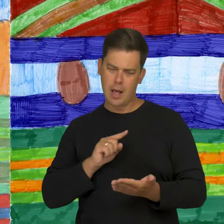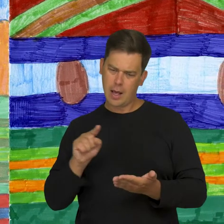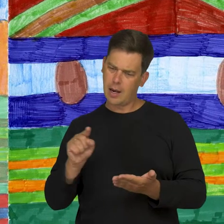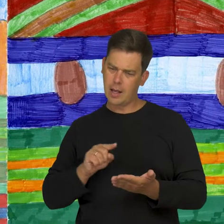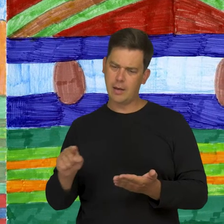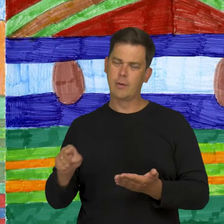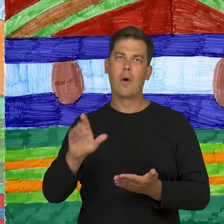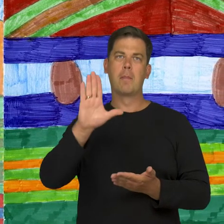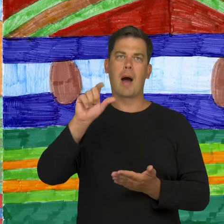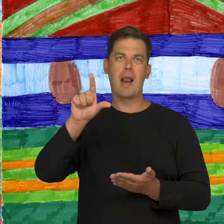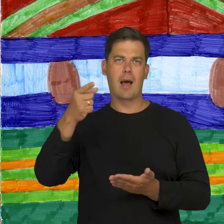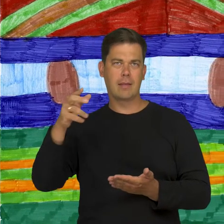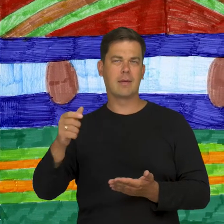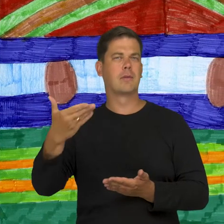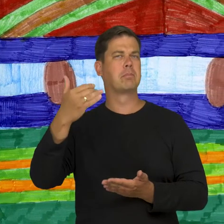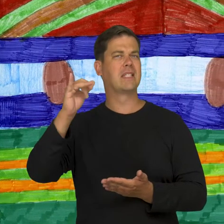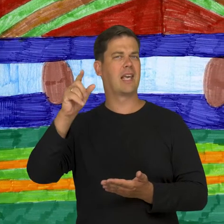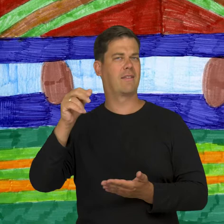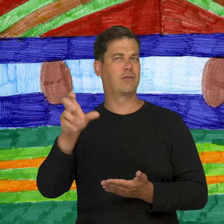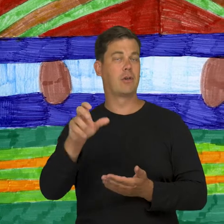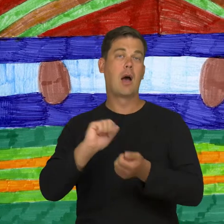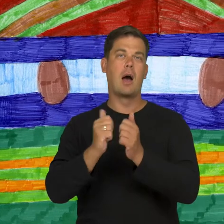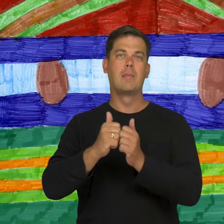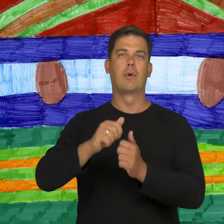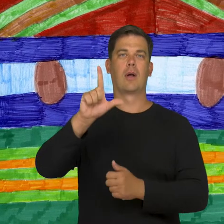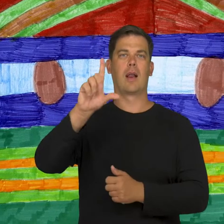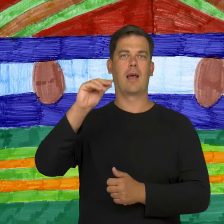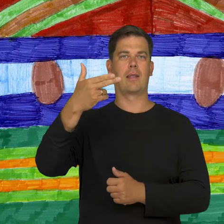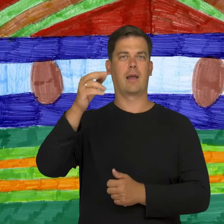"Ballads" by Adam Mickiewicz and poems by Teofil Lenartowicz